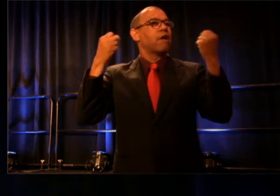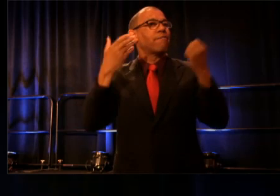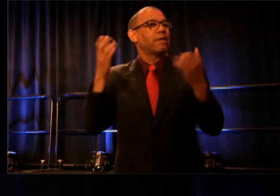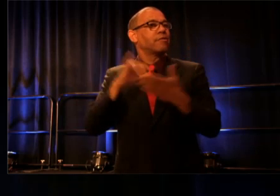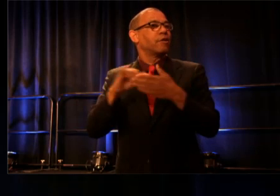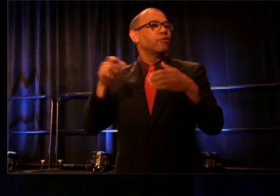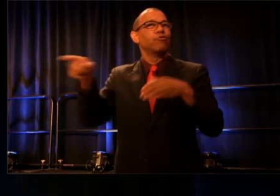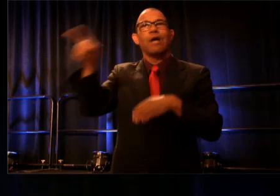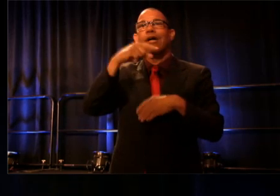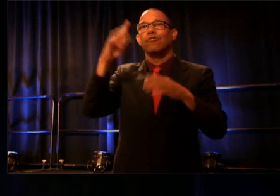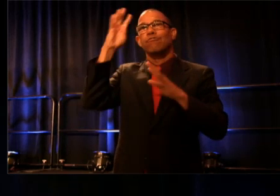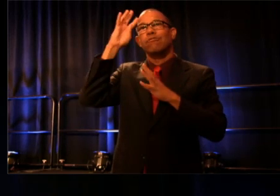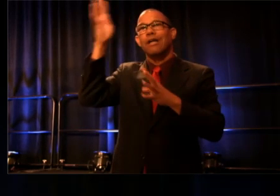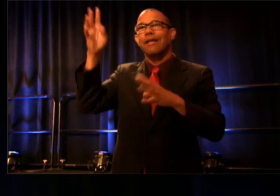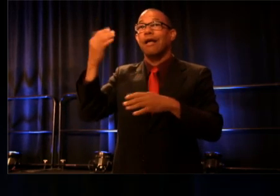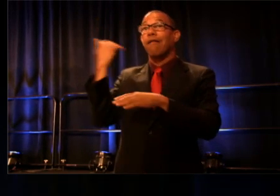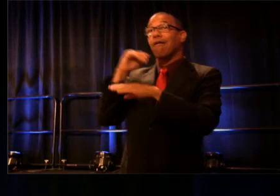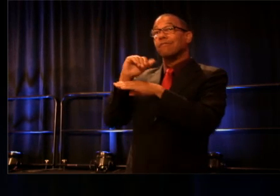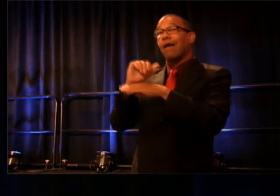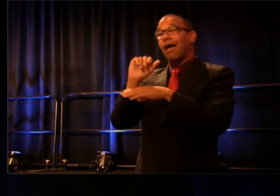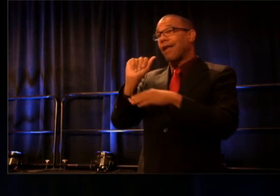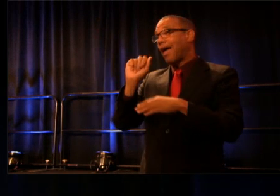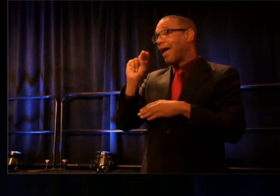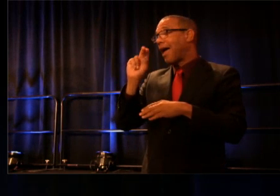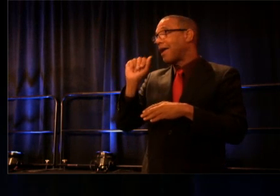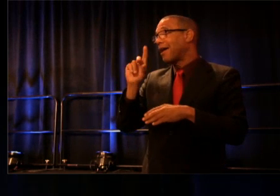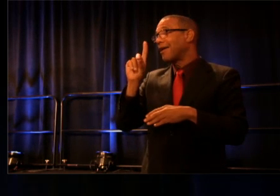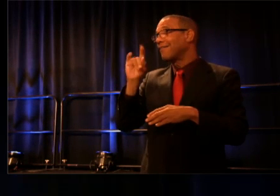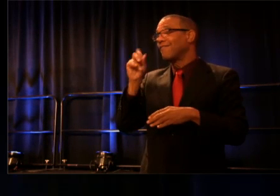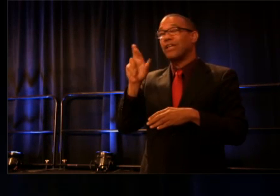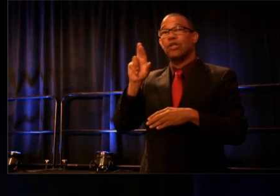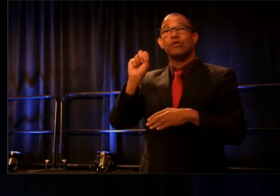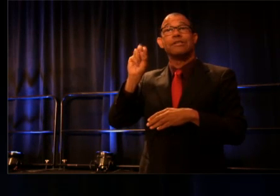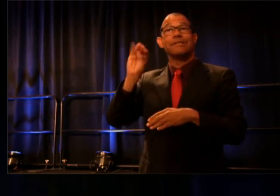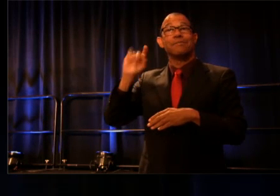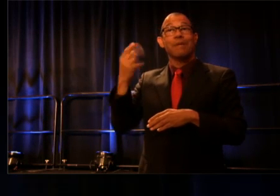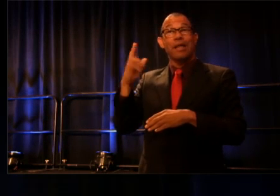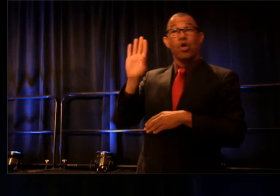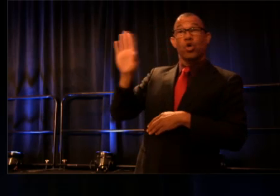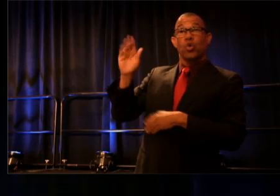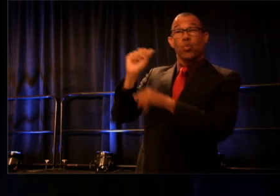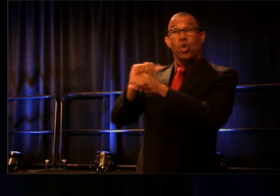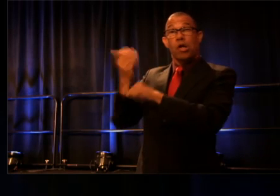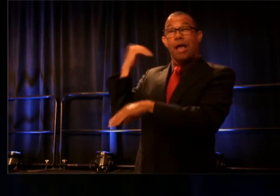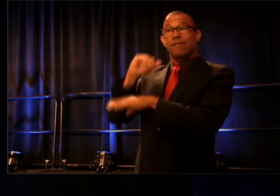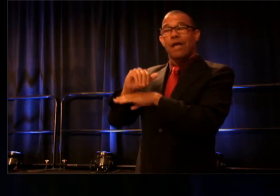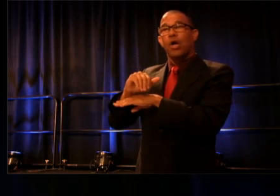do what she did last night it gives me hope, you give me hope